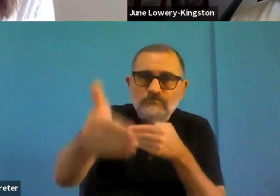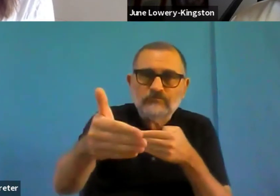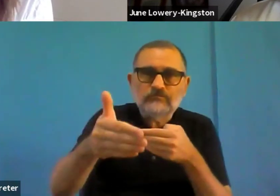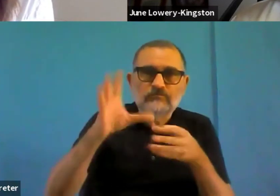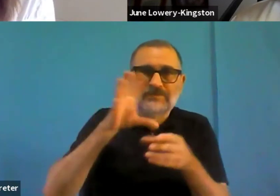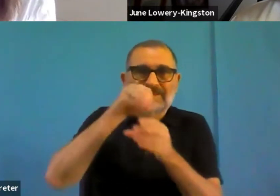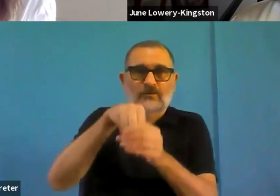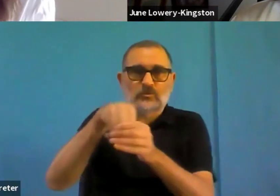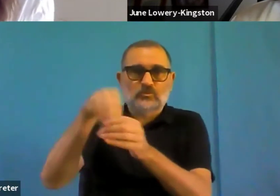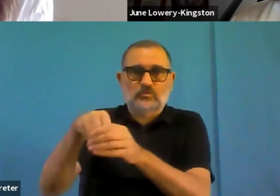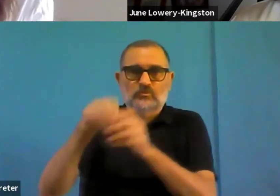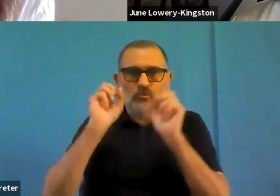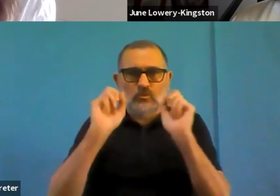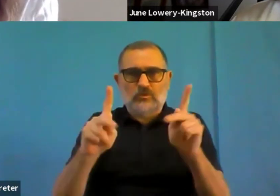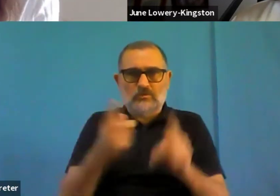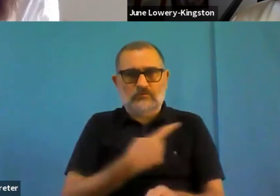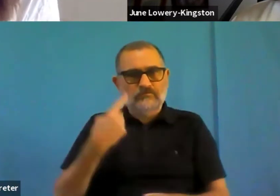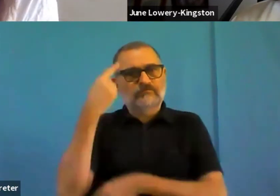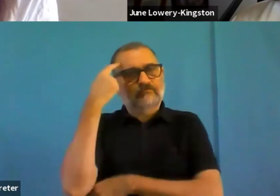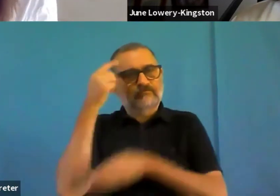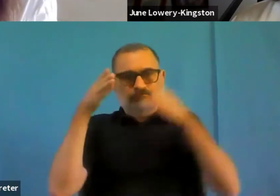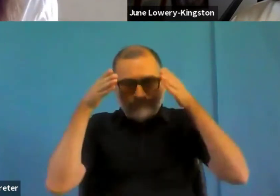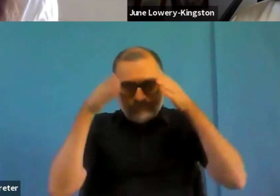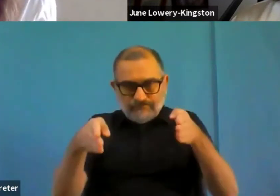of commitment from Barbara and everything we kind of need to do.